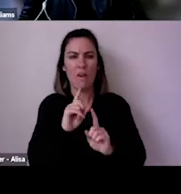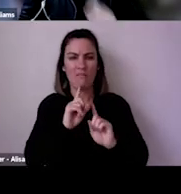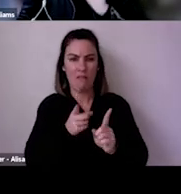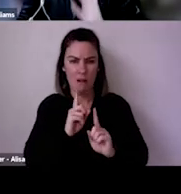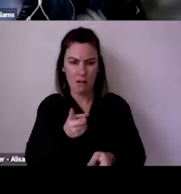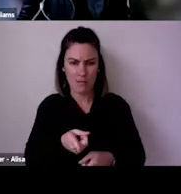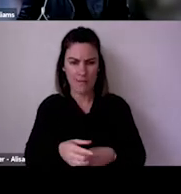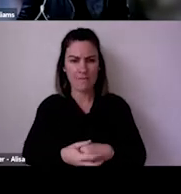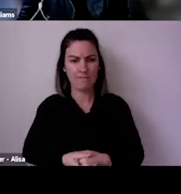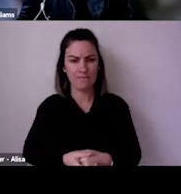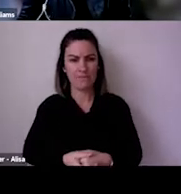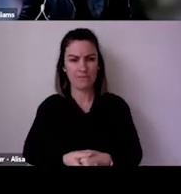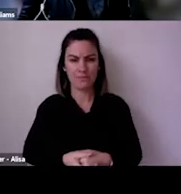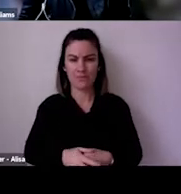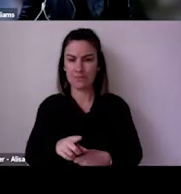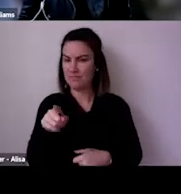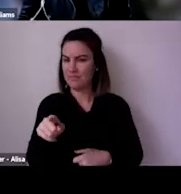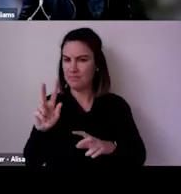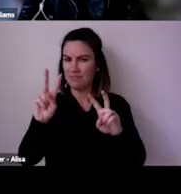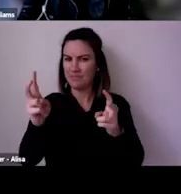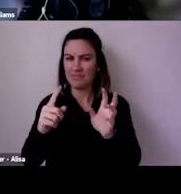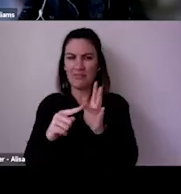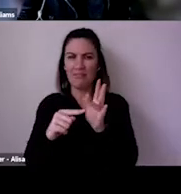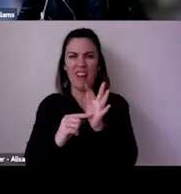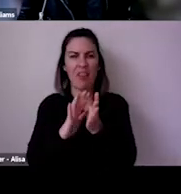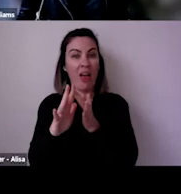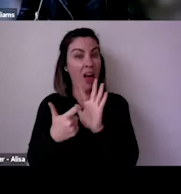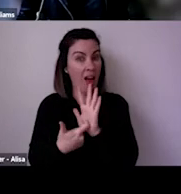So here only 27% of audiences were very confident about that in March. Now, this situation is changing. We'll have updated data on it soon.